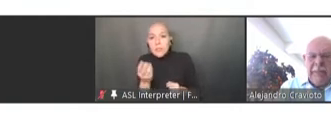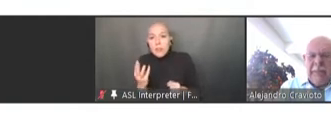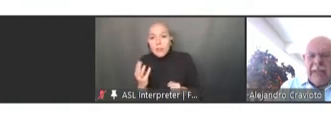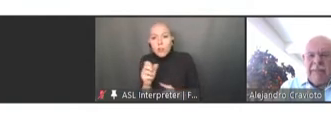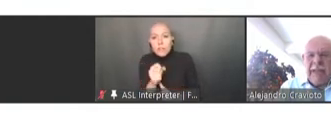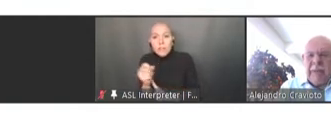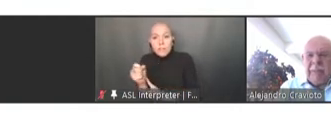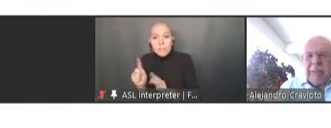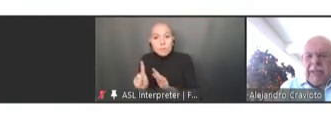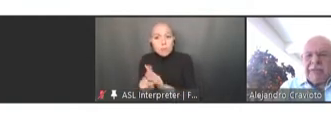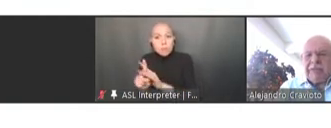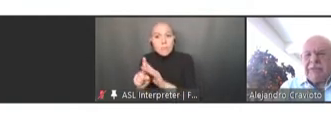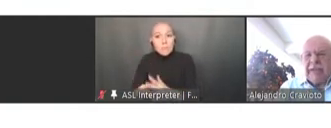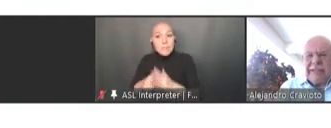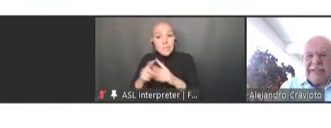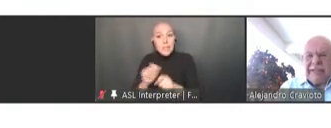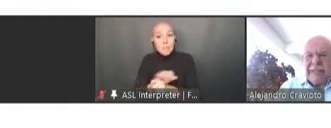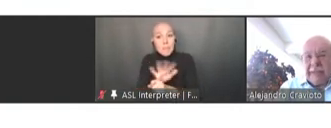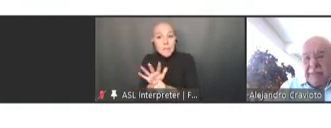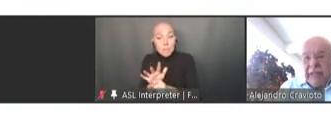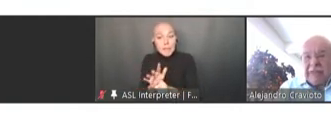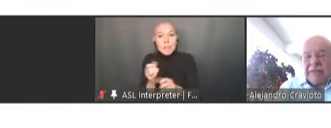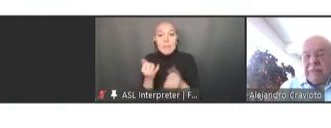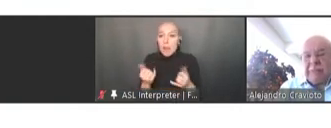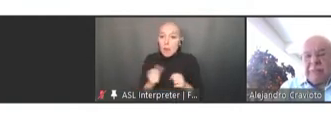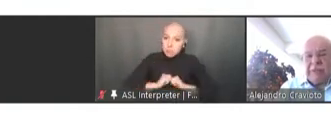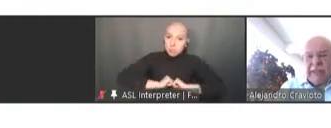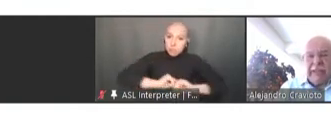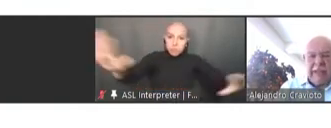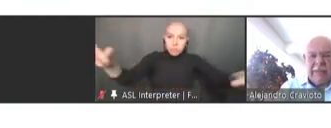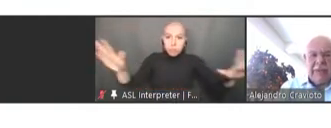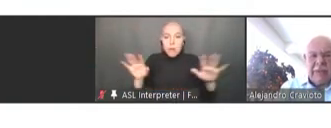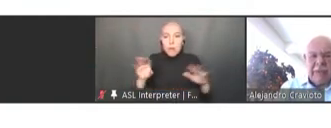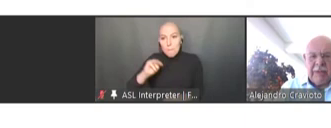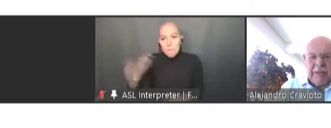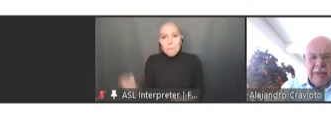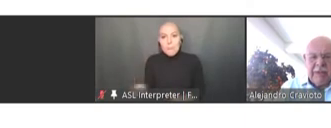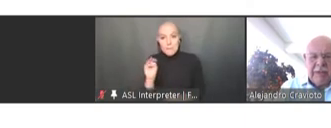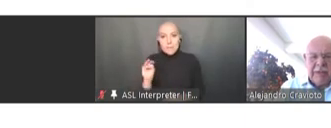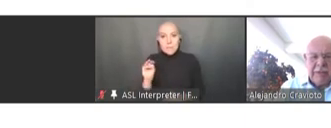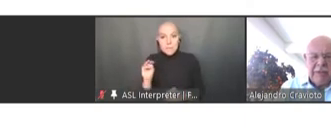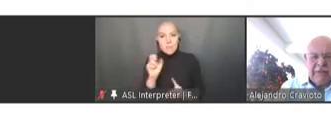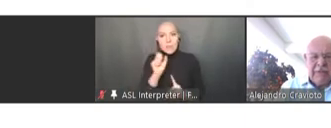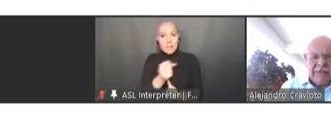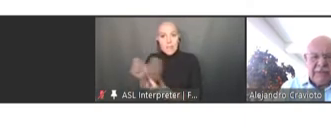we have now millions of cases and millions of people dead around the world due to the infection.